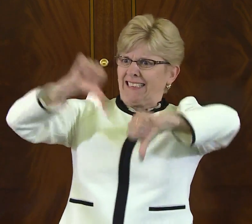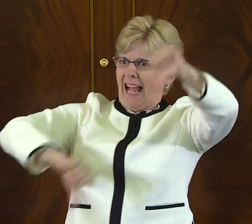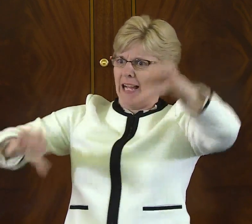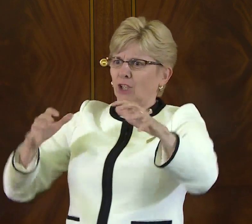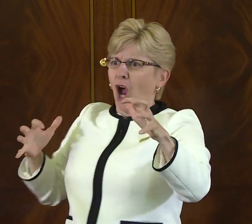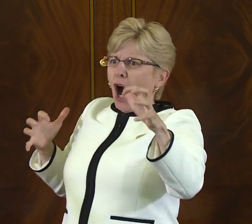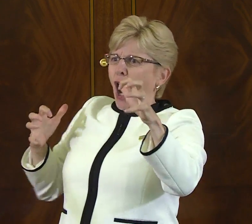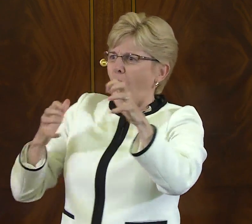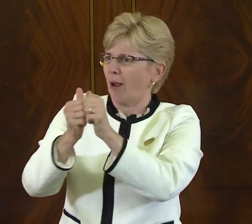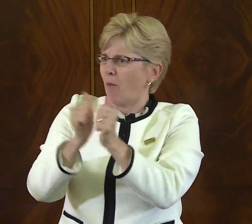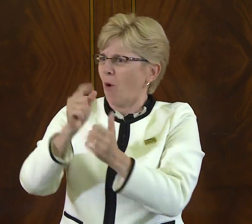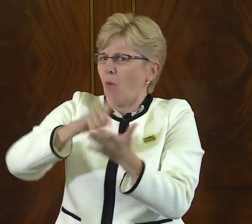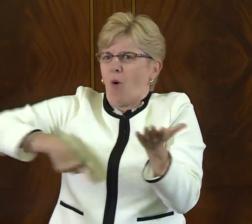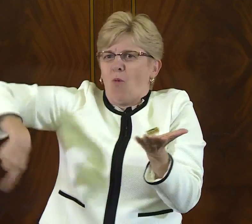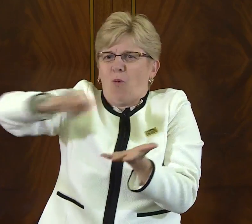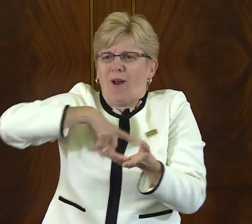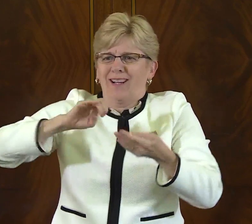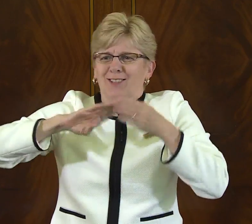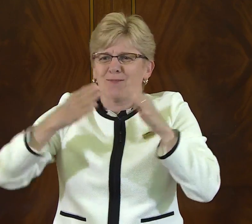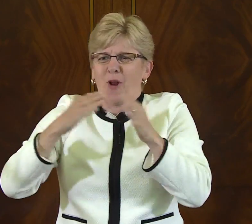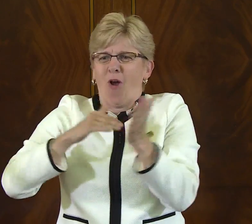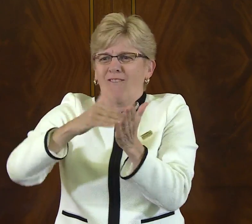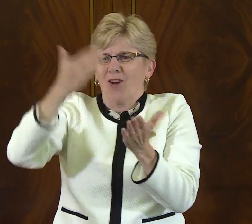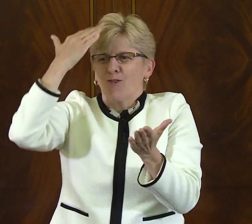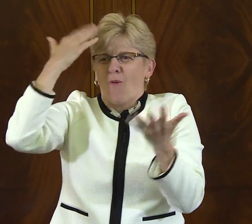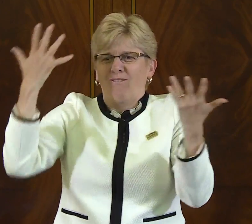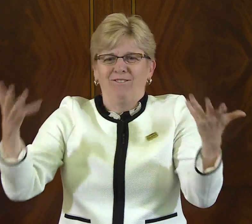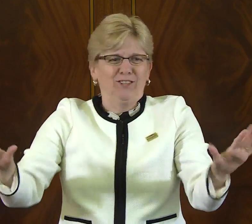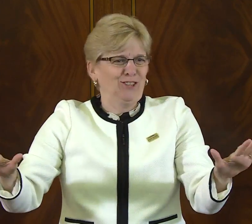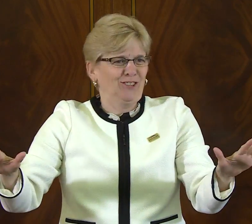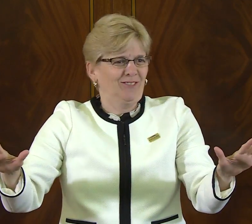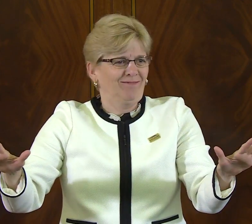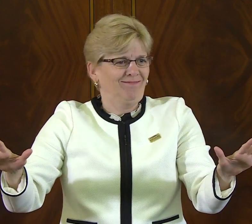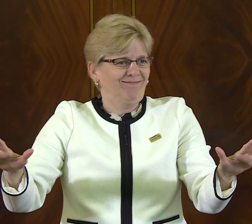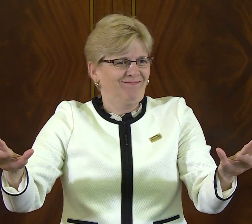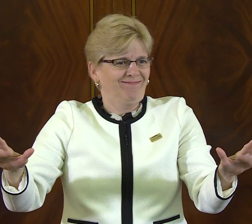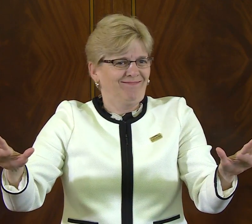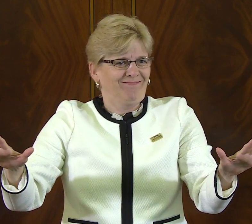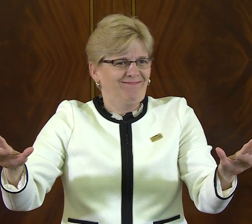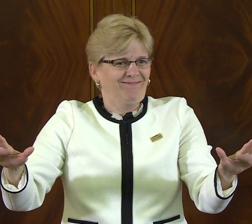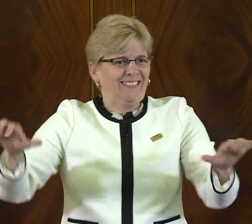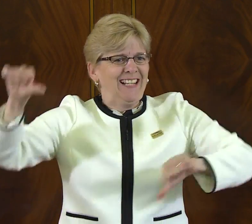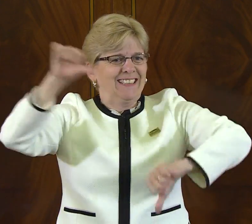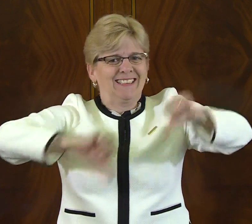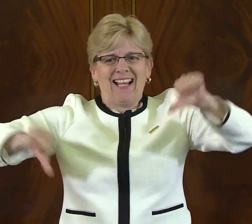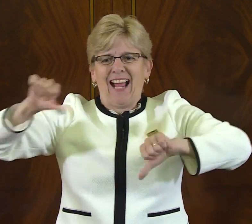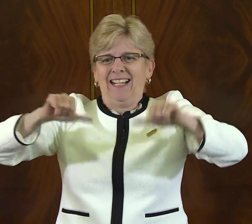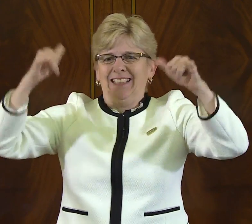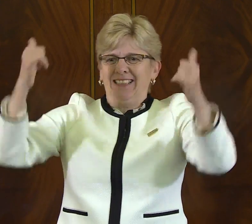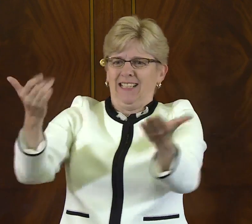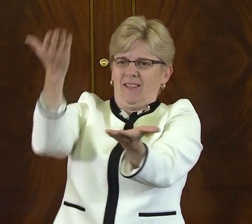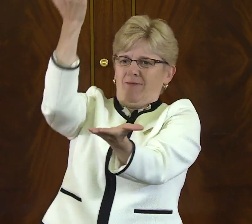And so finally we have science catching up to what we as a community has known all along.